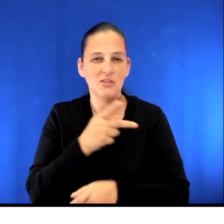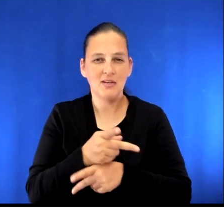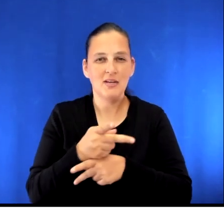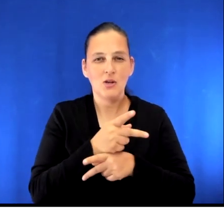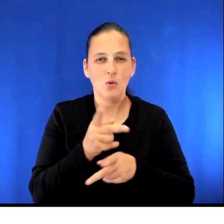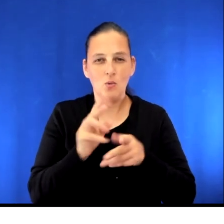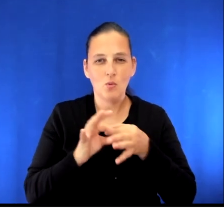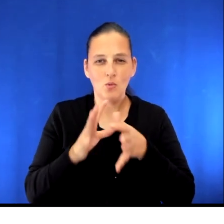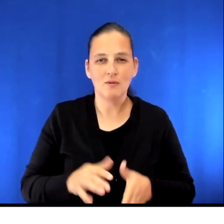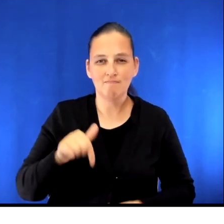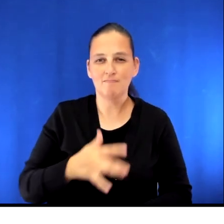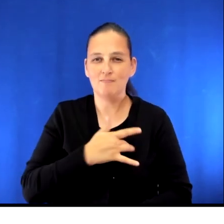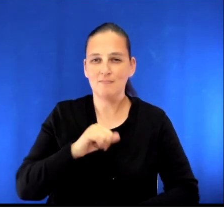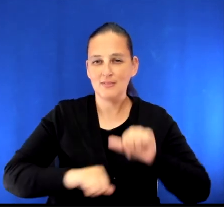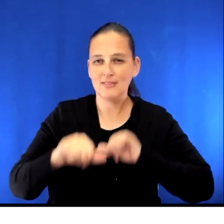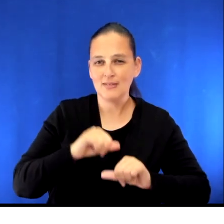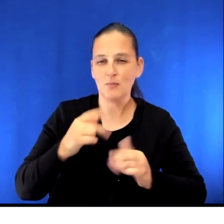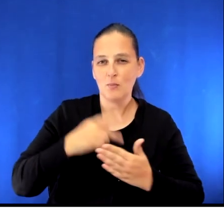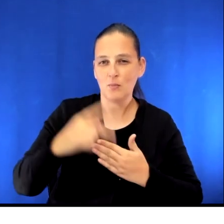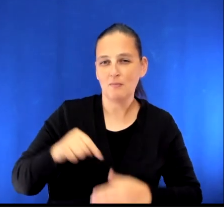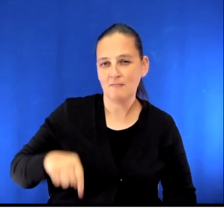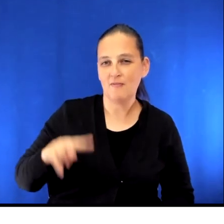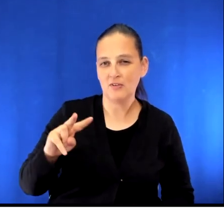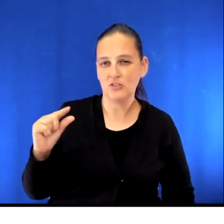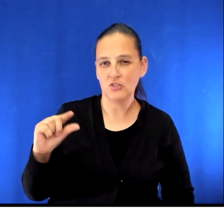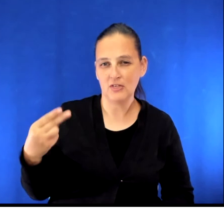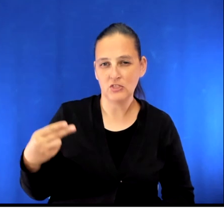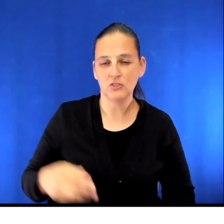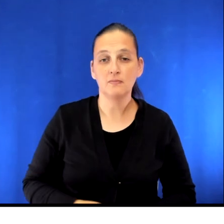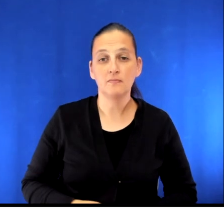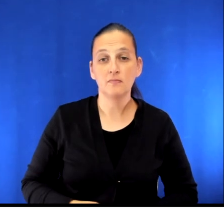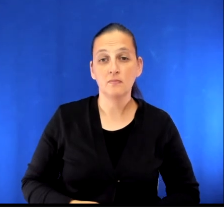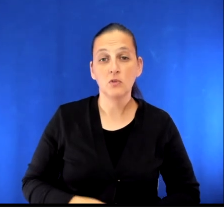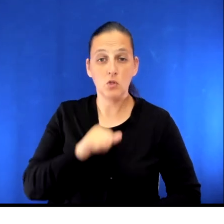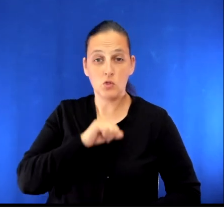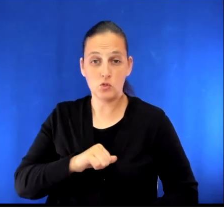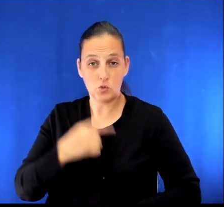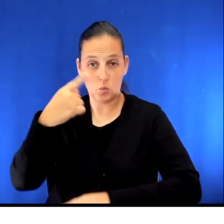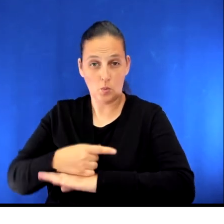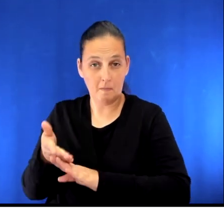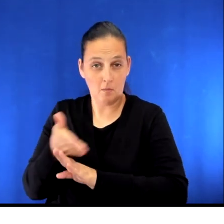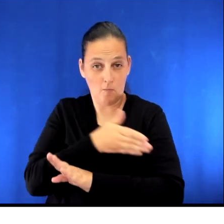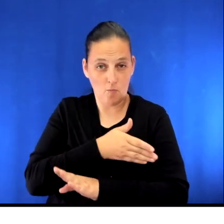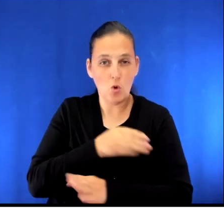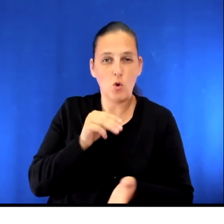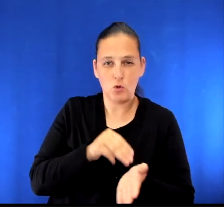coordinators in the Cardiac Sciences Program at VGH. The day before your surgery, the surgeon's office will confirm